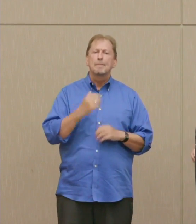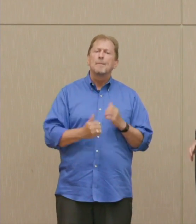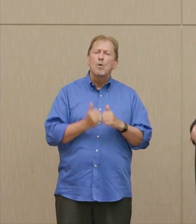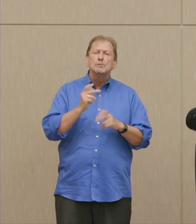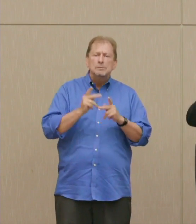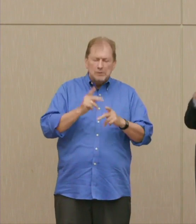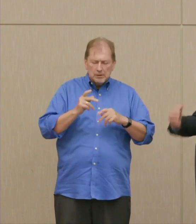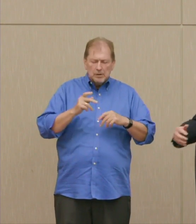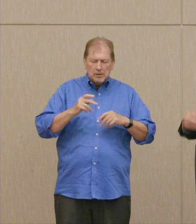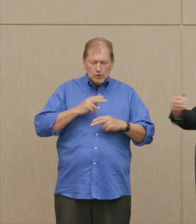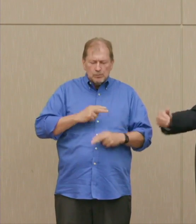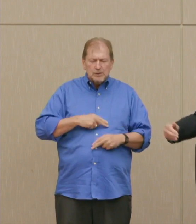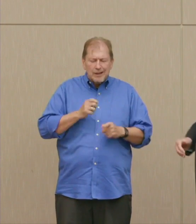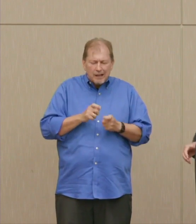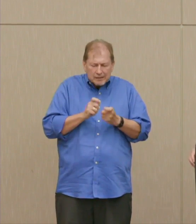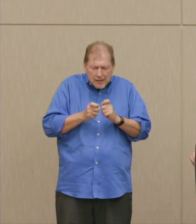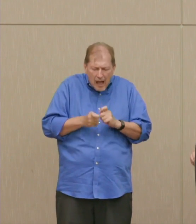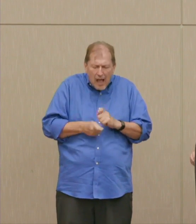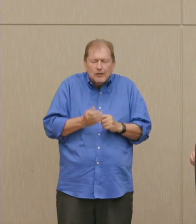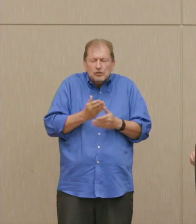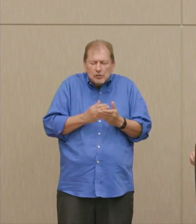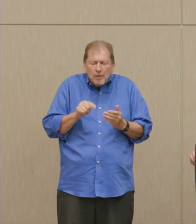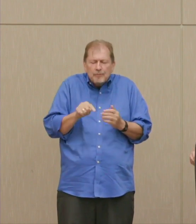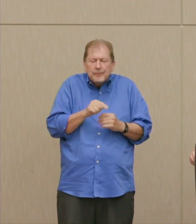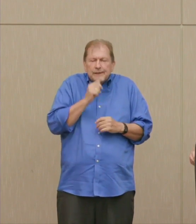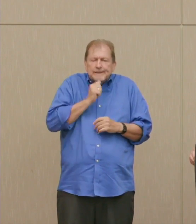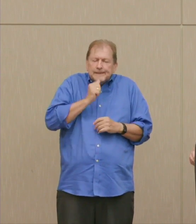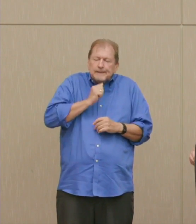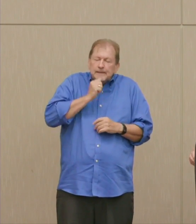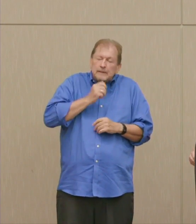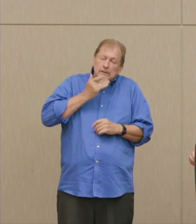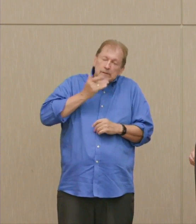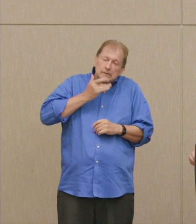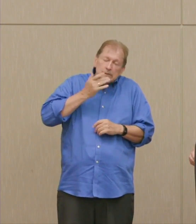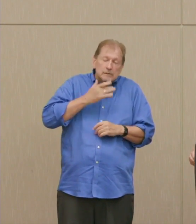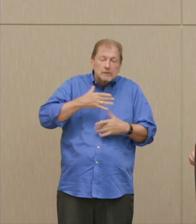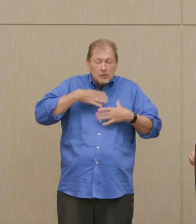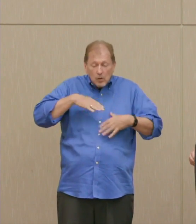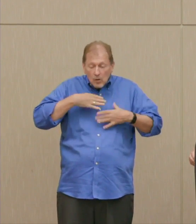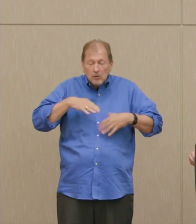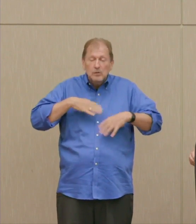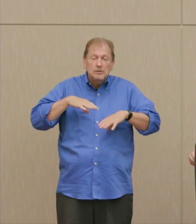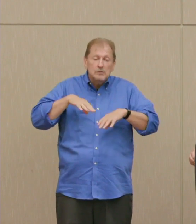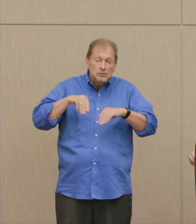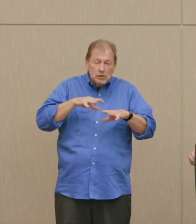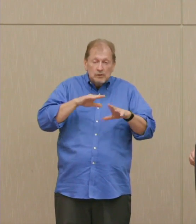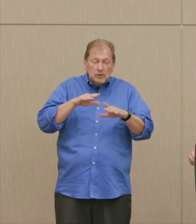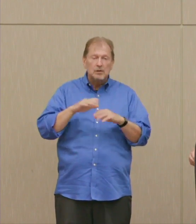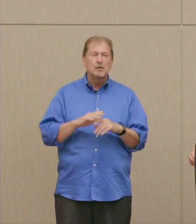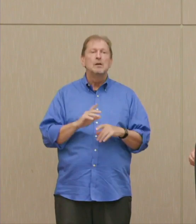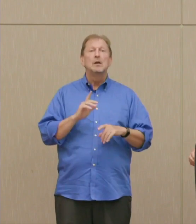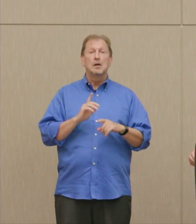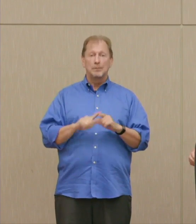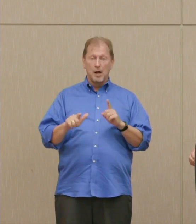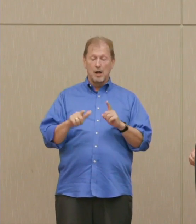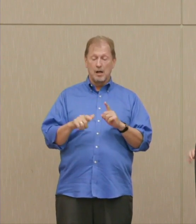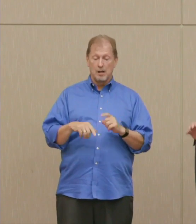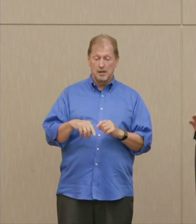can. Can't build houses and fires and clothing and move thousands of miles, so they all go.